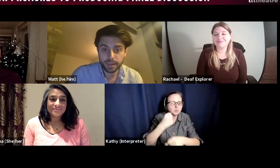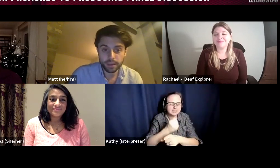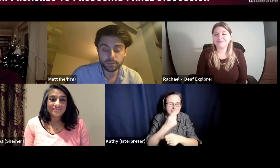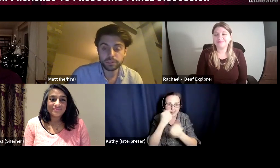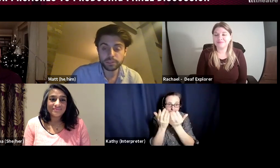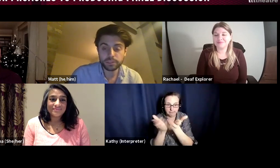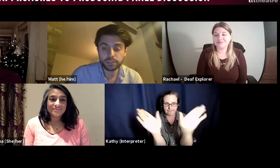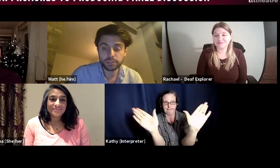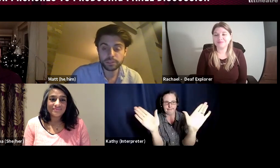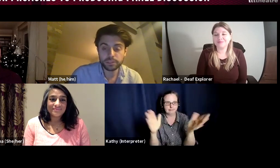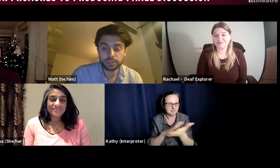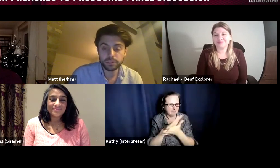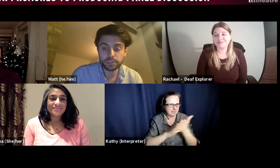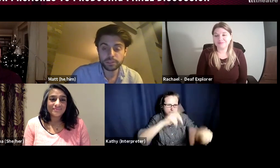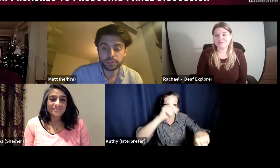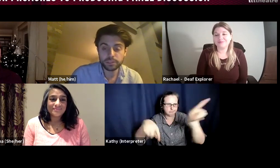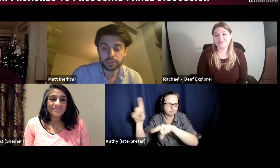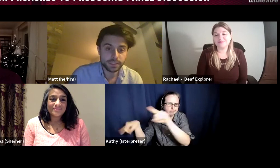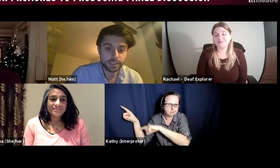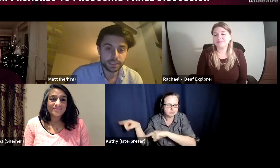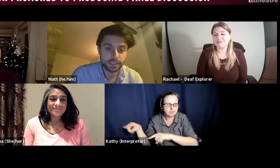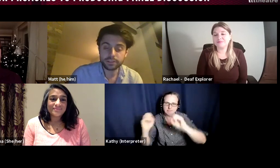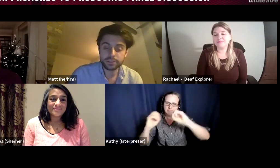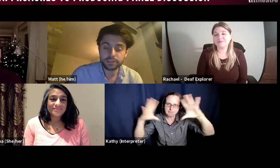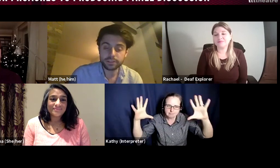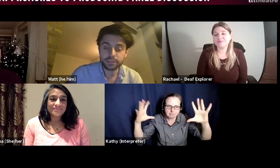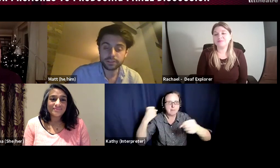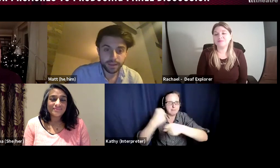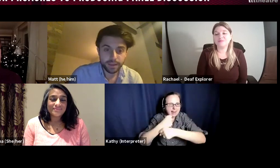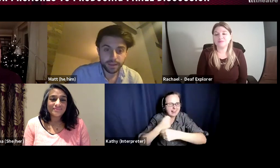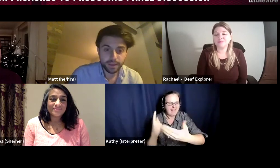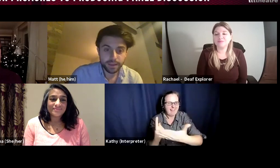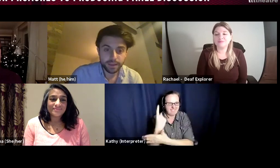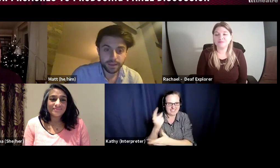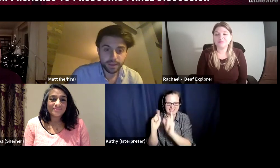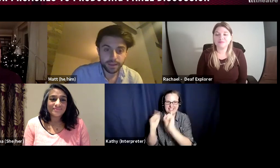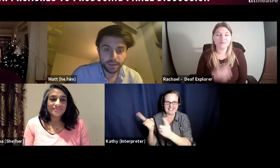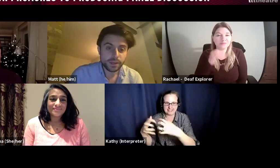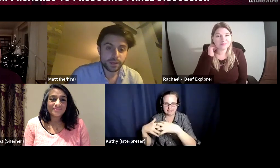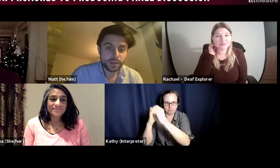producer is someone trying to make an event happen and as long as you get there, do it your way,